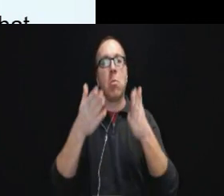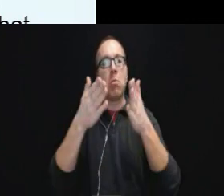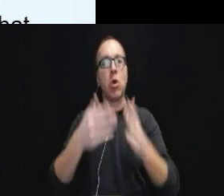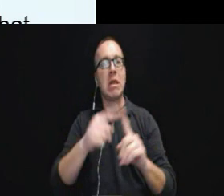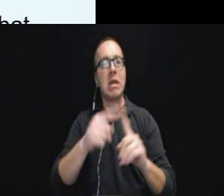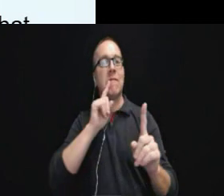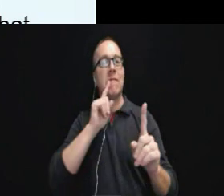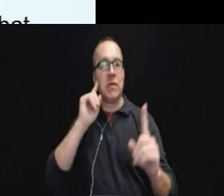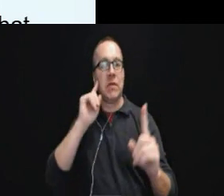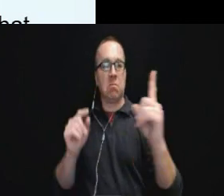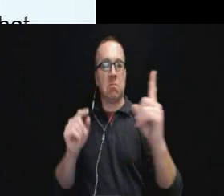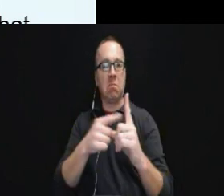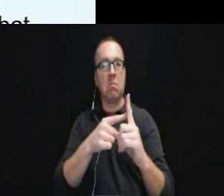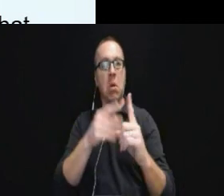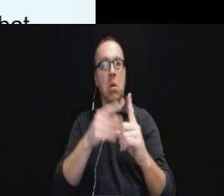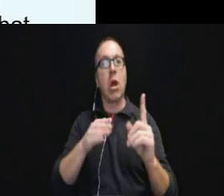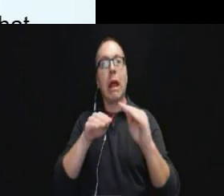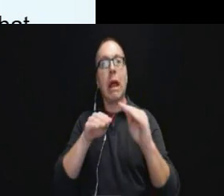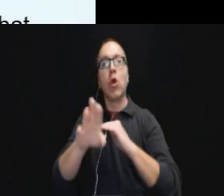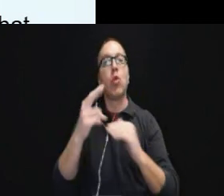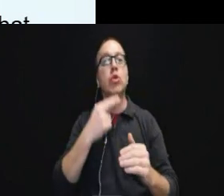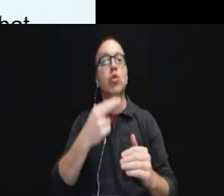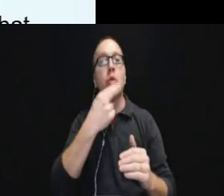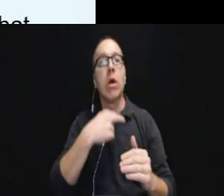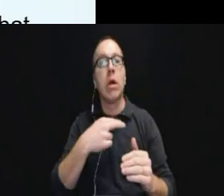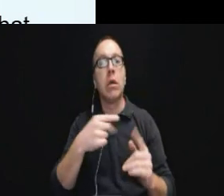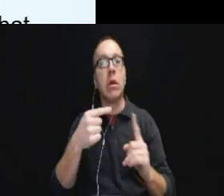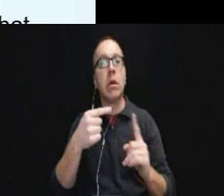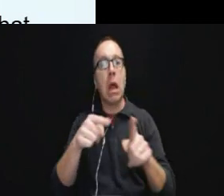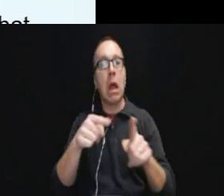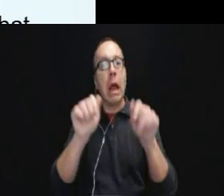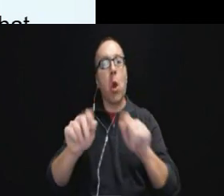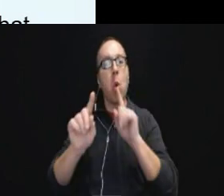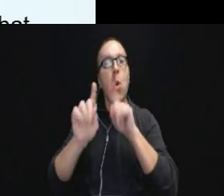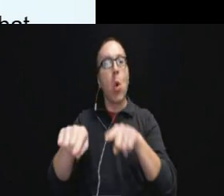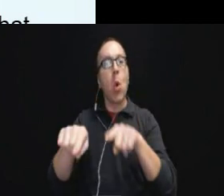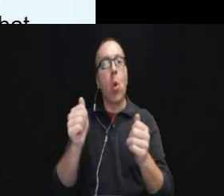That person goes to a restaurant while they may be able to order with a pen and paper